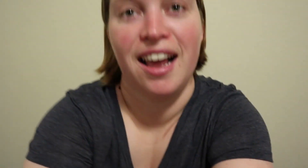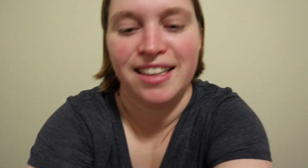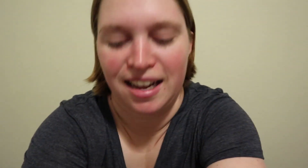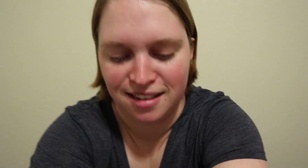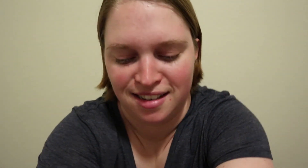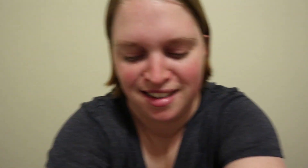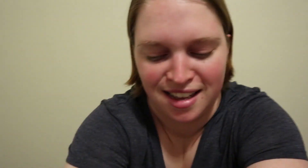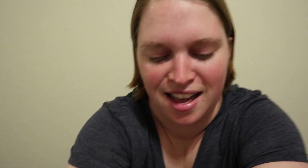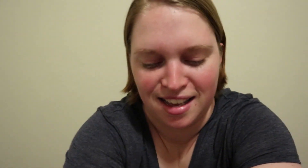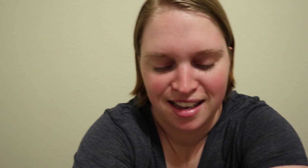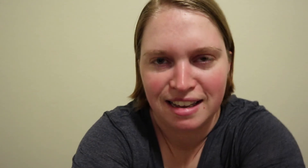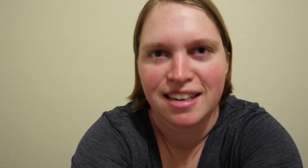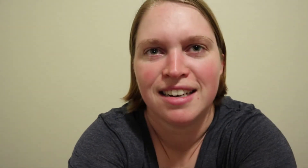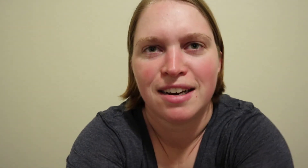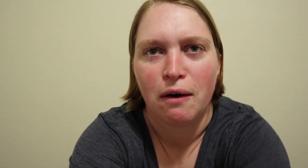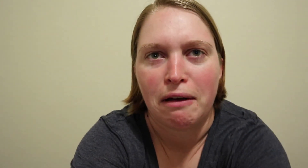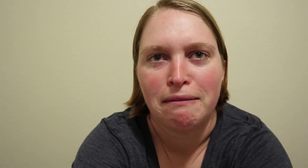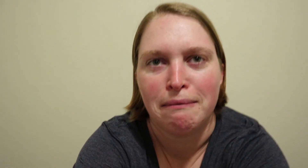Yeah Okay